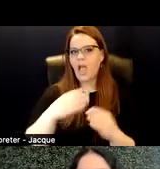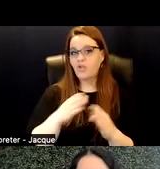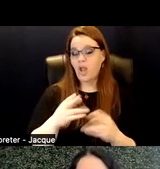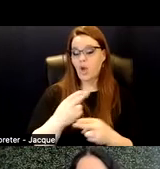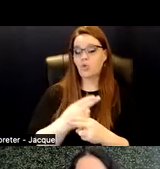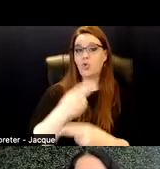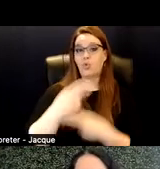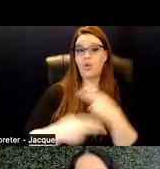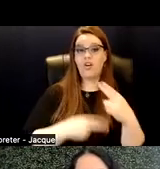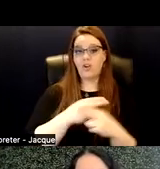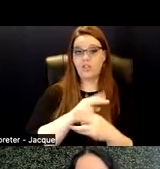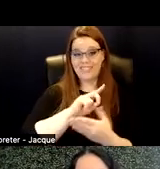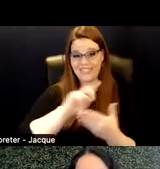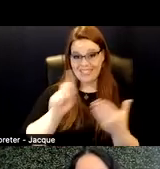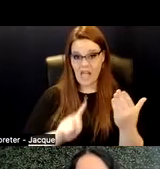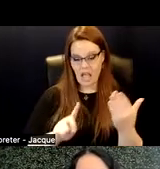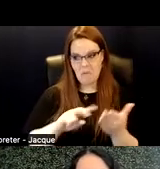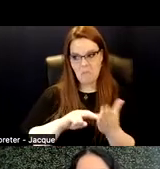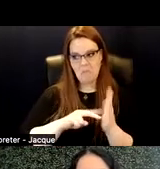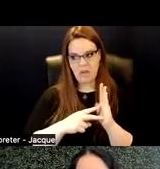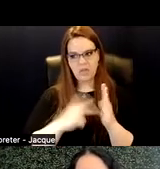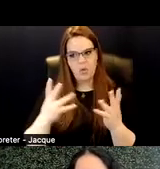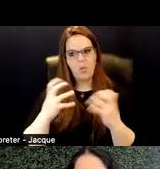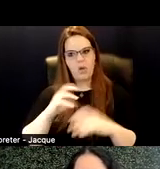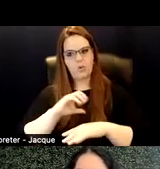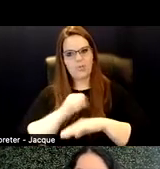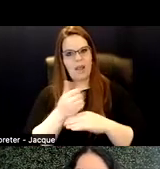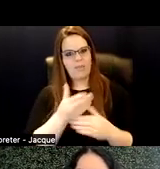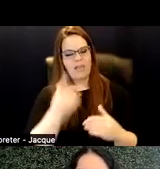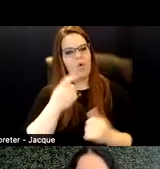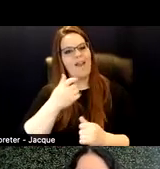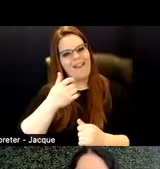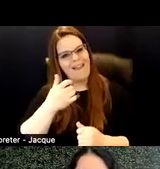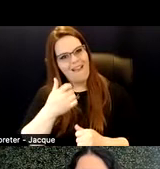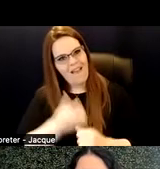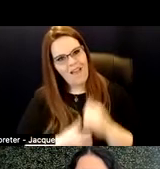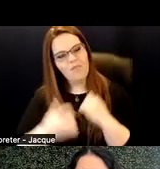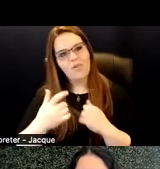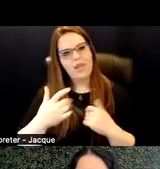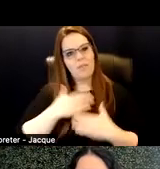that we want to set things up for everybody in mind.